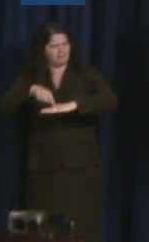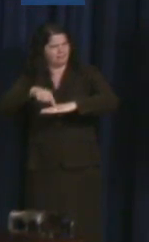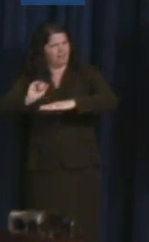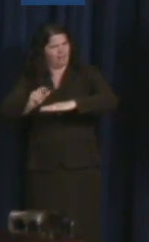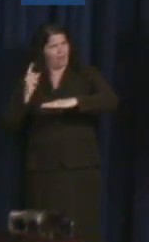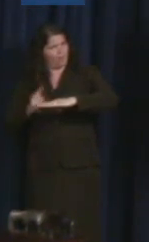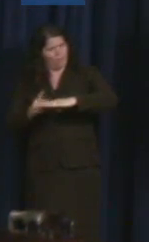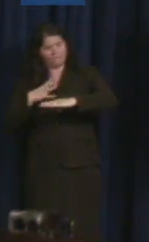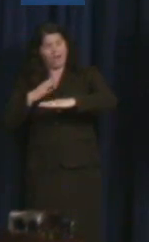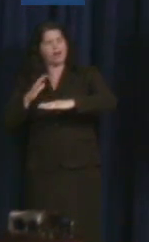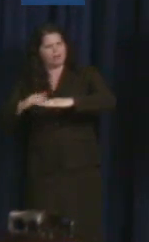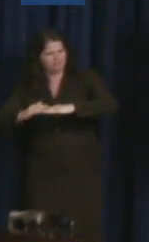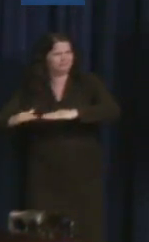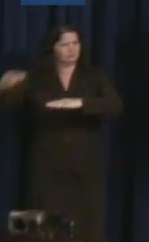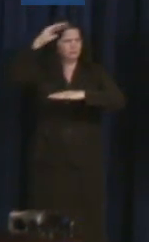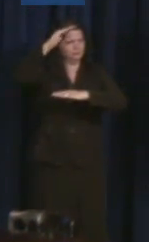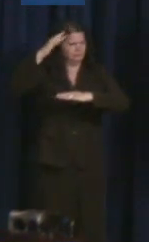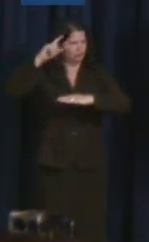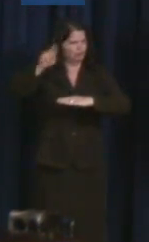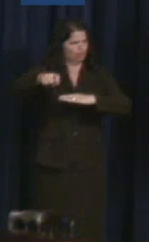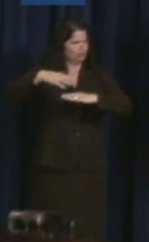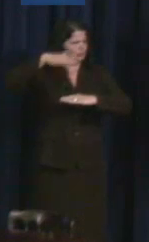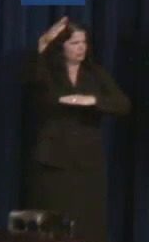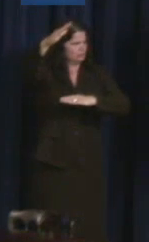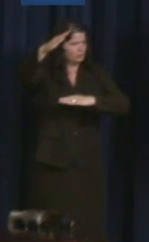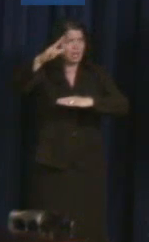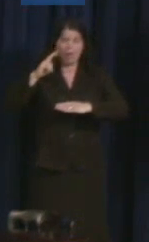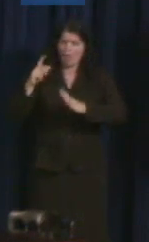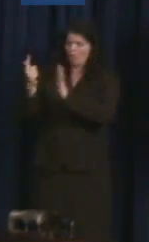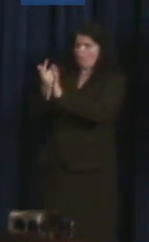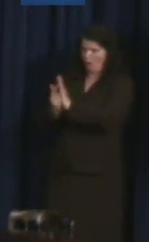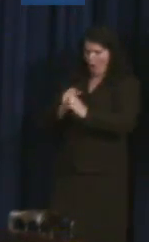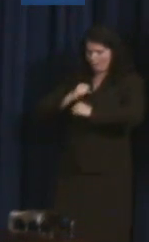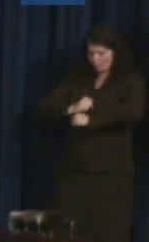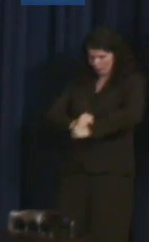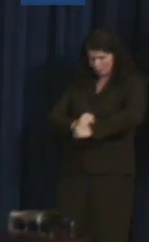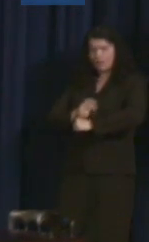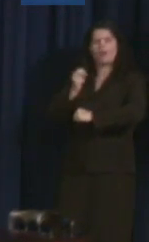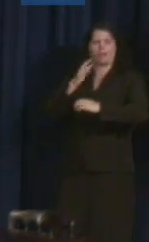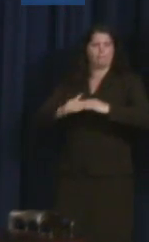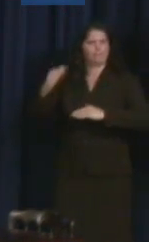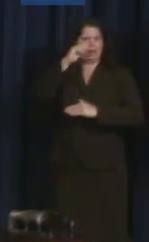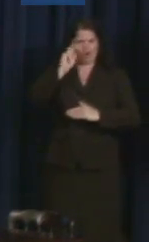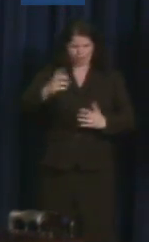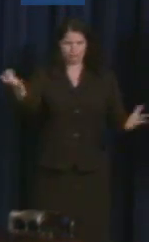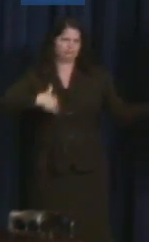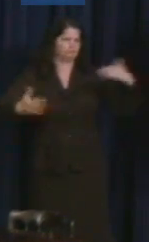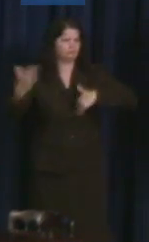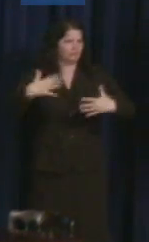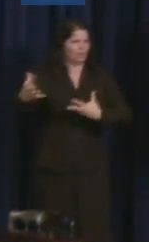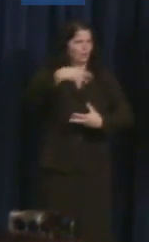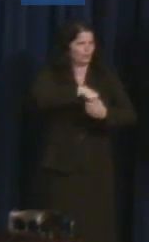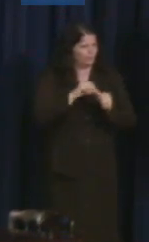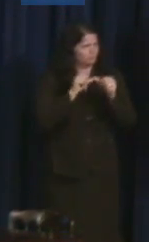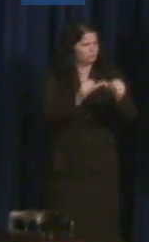protection under the law isn't sufficient unless we make accessibility real to all people all across the country.